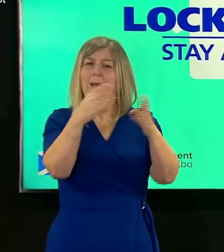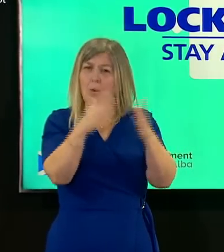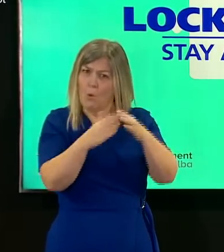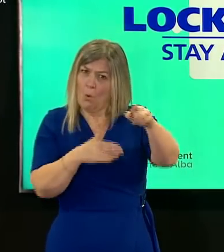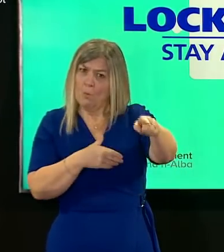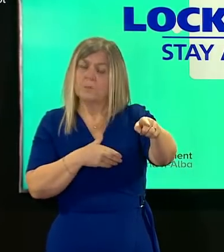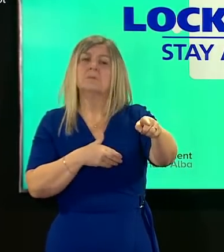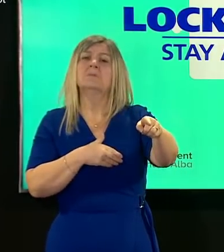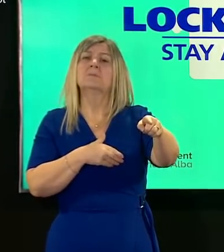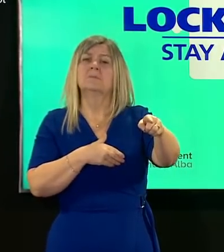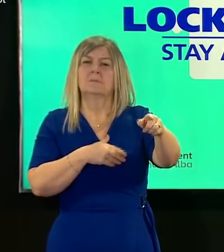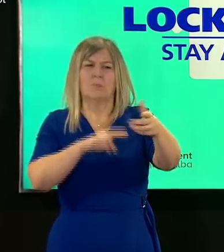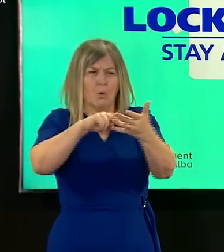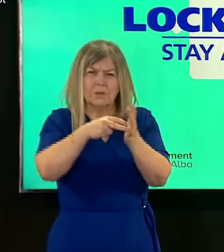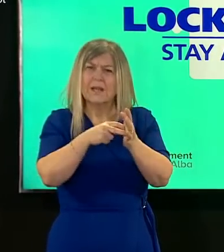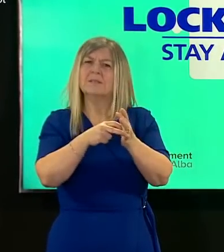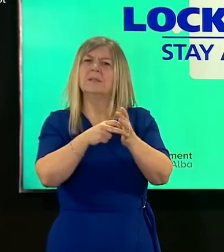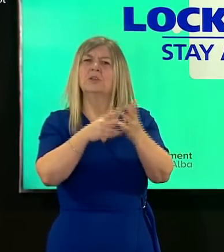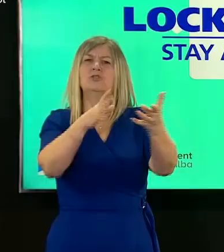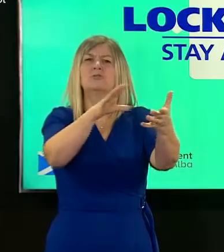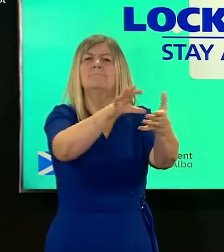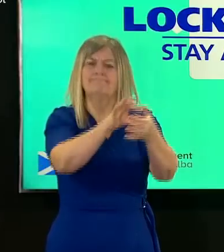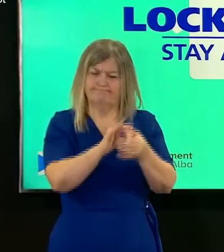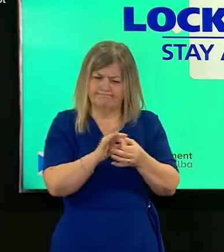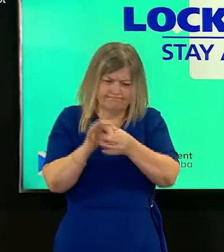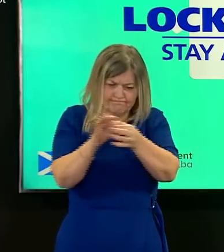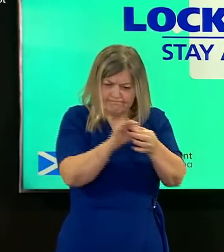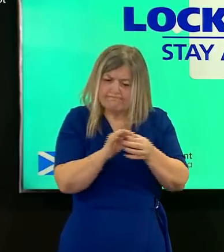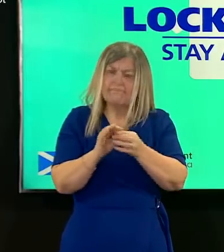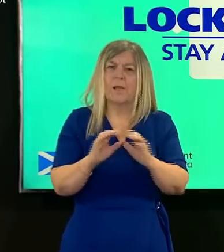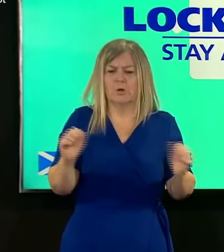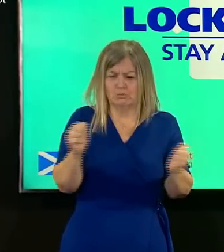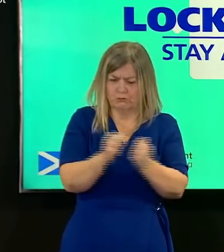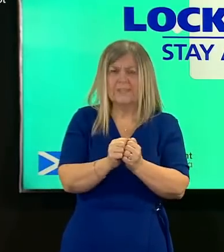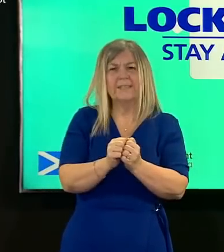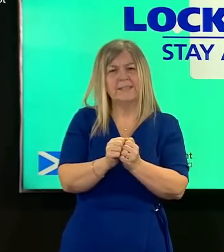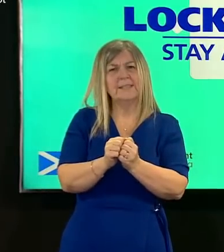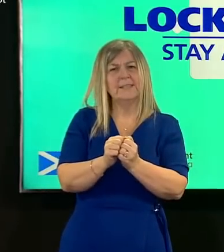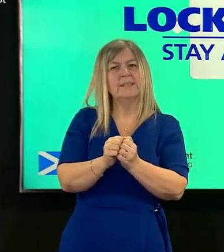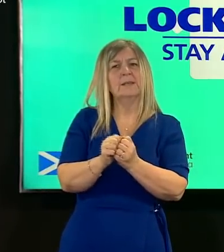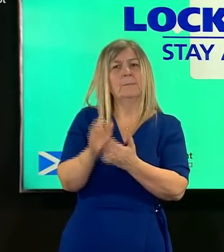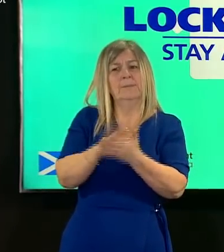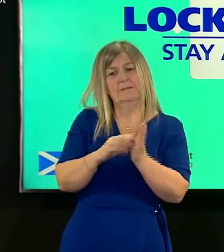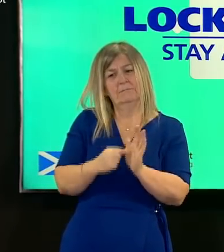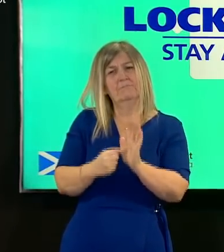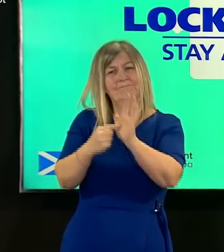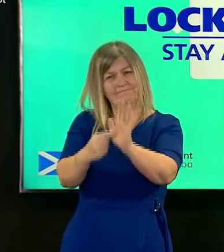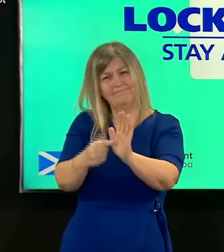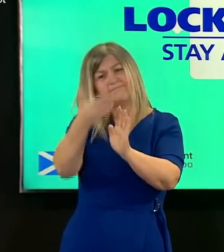can that the risk is manageable that they have everything in place to protect their residents